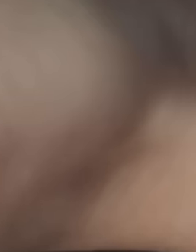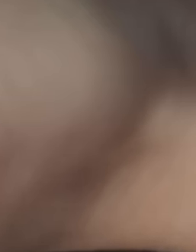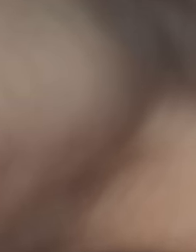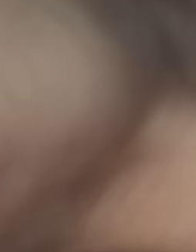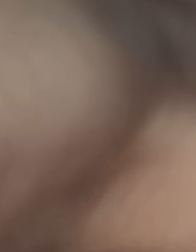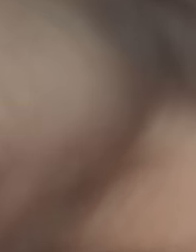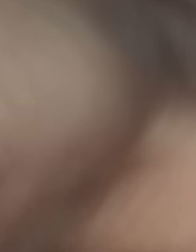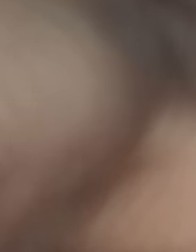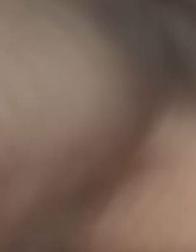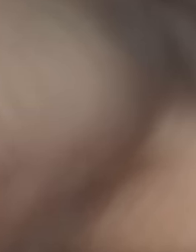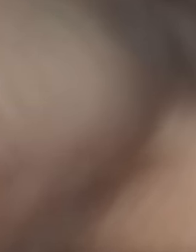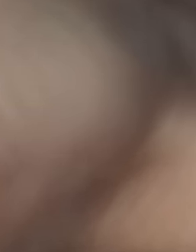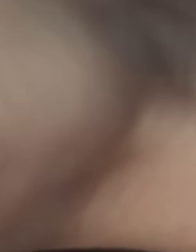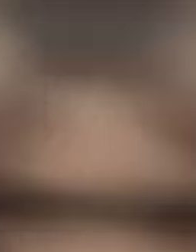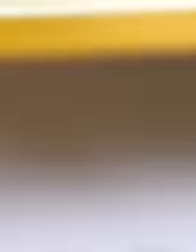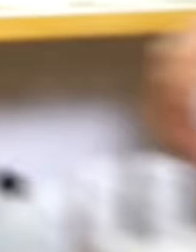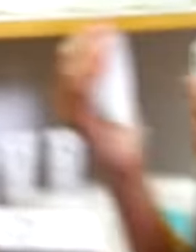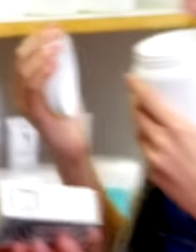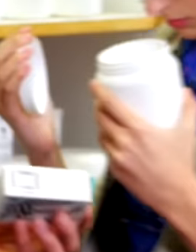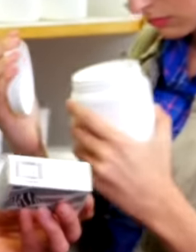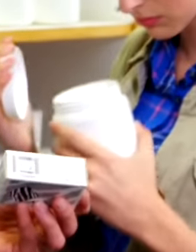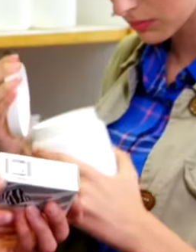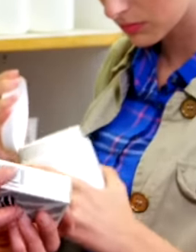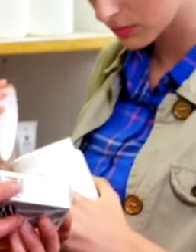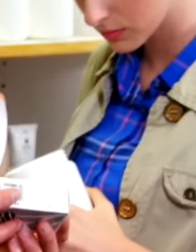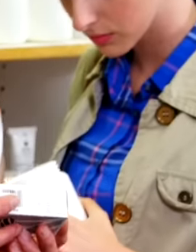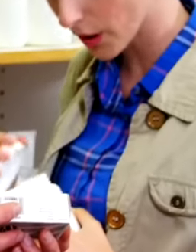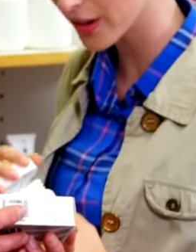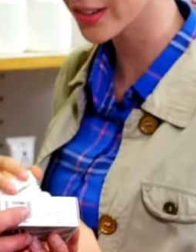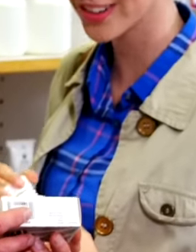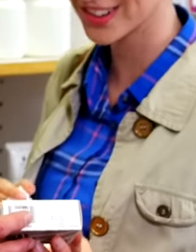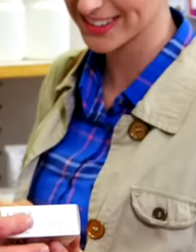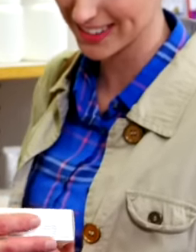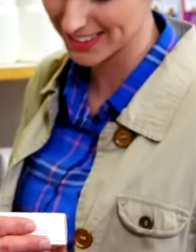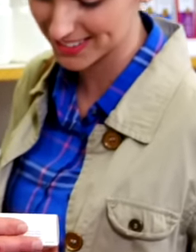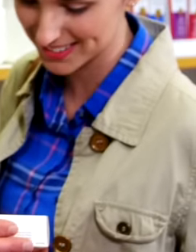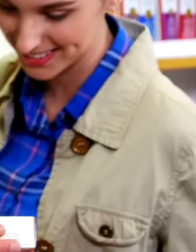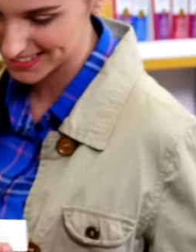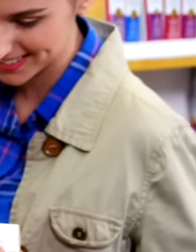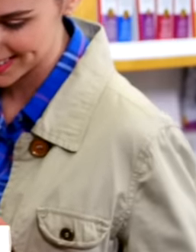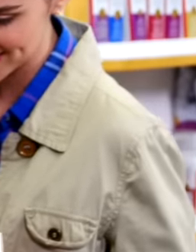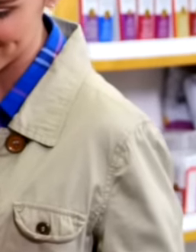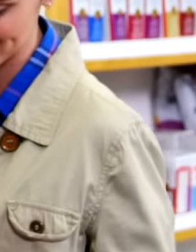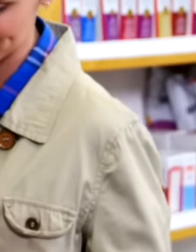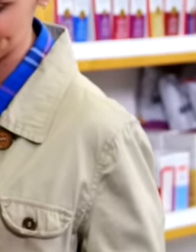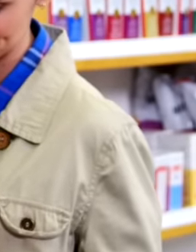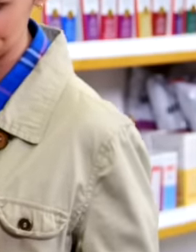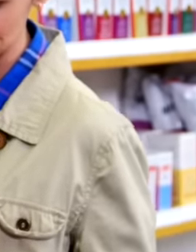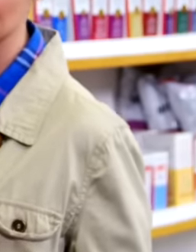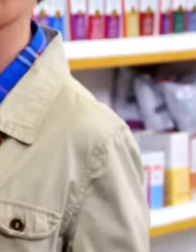medications that were sold in Mexico were expired but the Cofepris agency modified